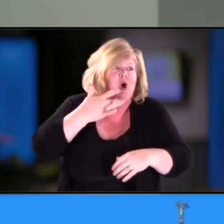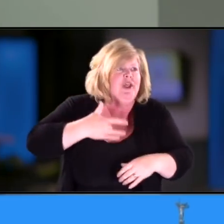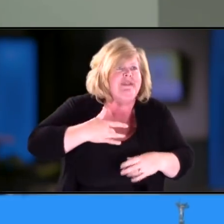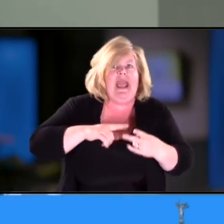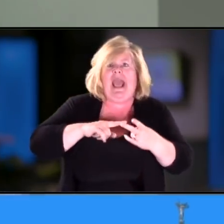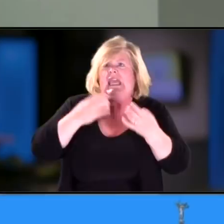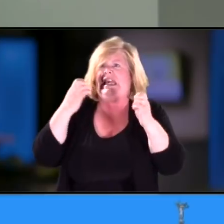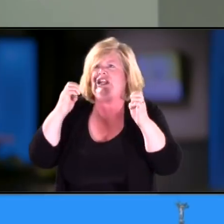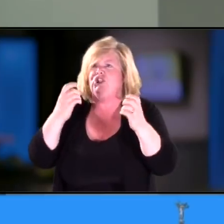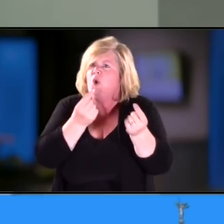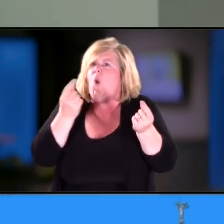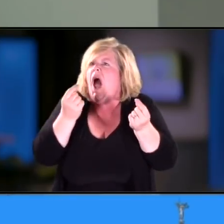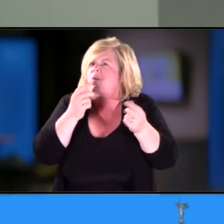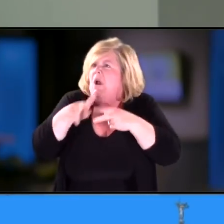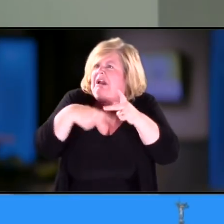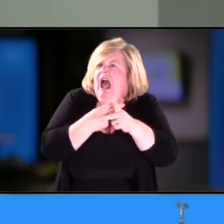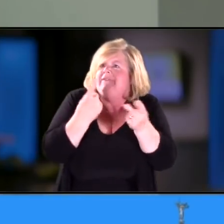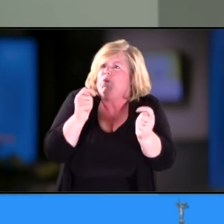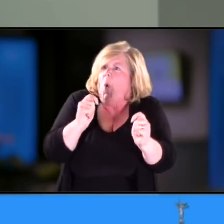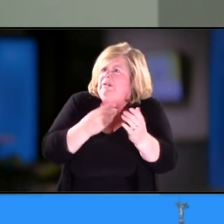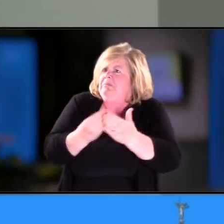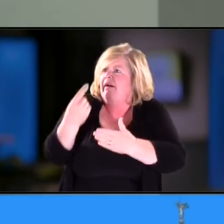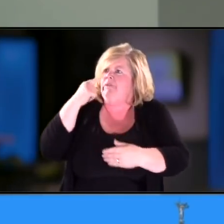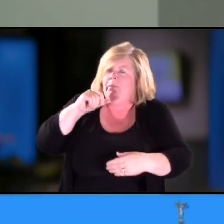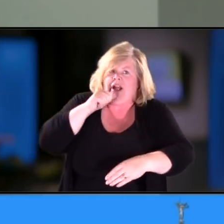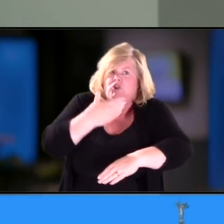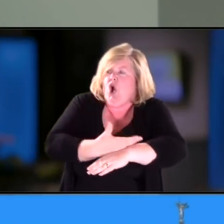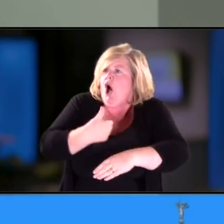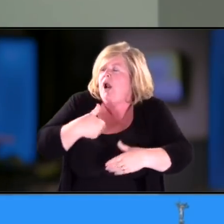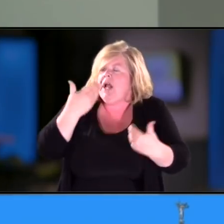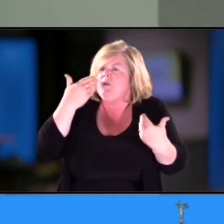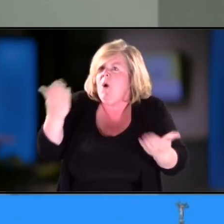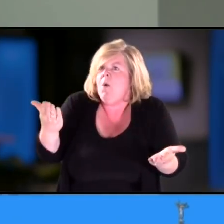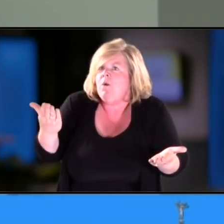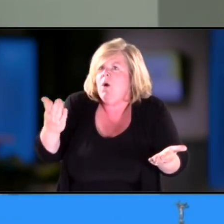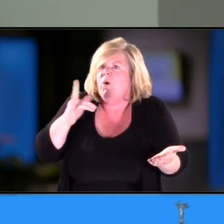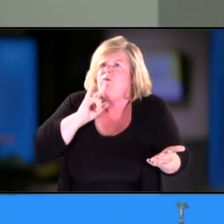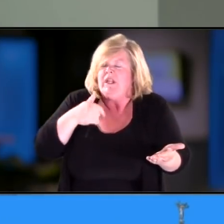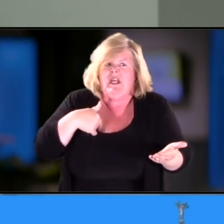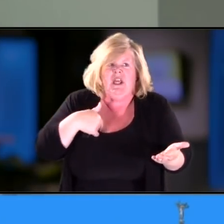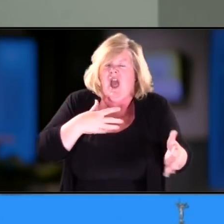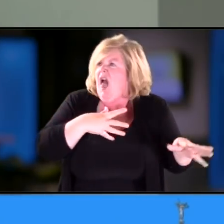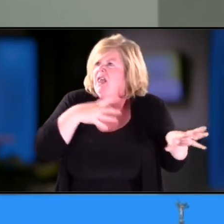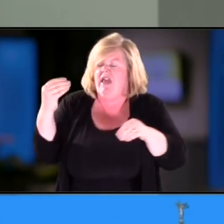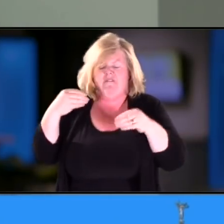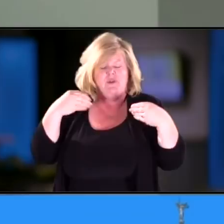for her birthday, for Easter, for anything? I left the store empty-handed